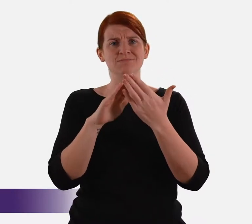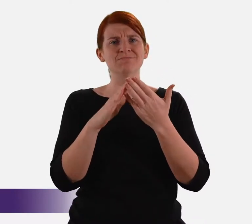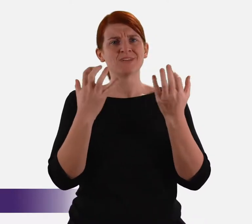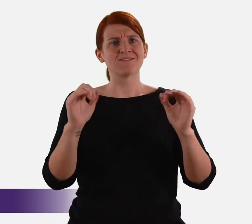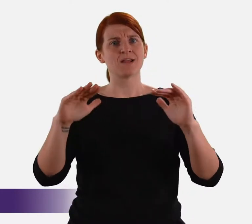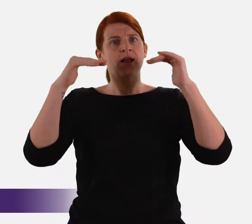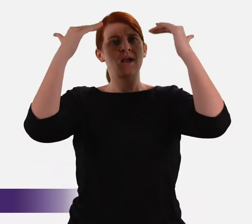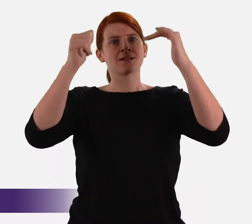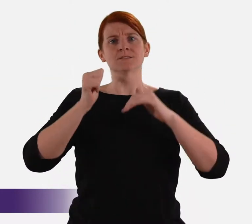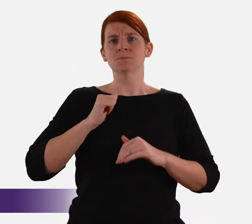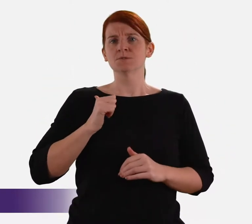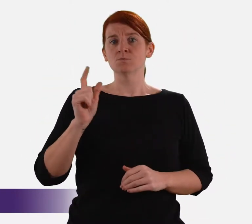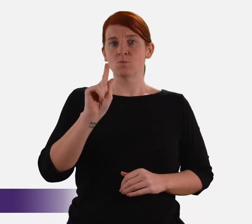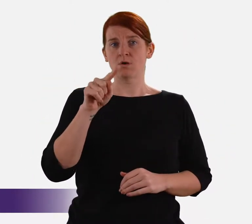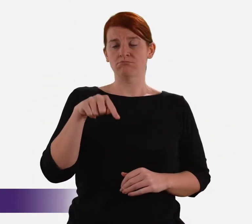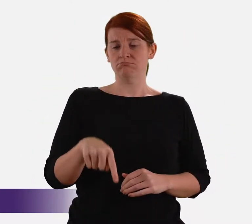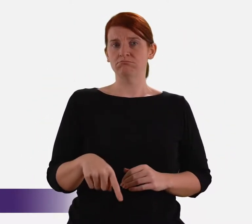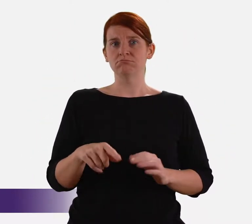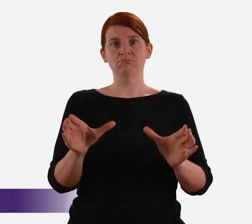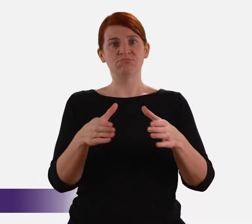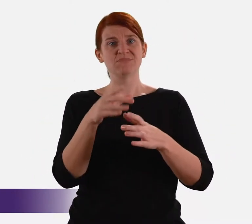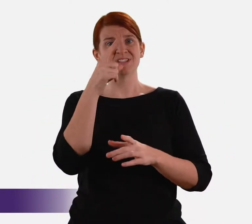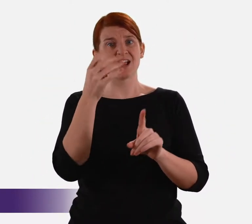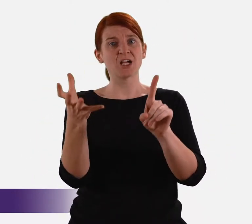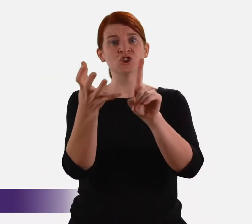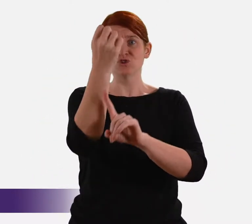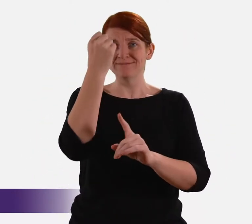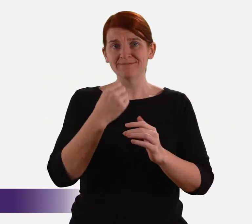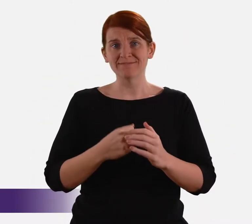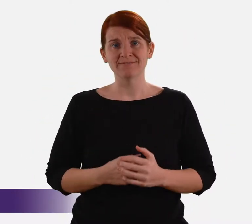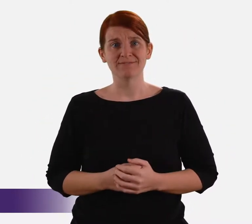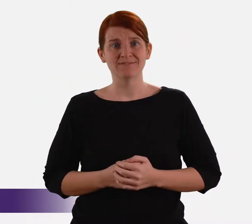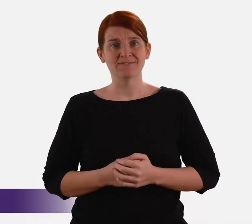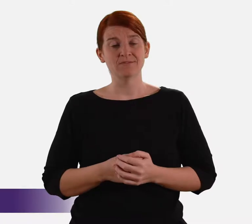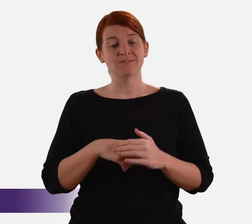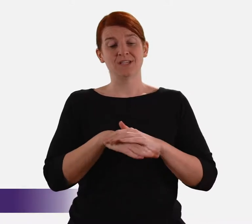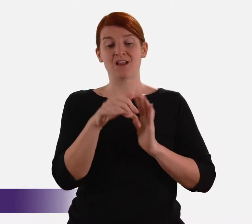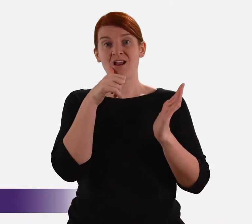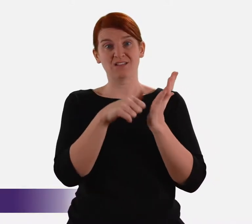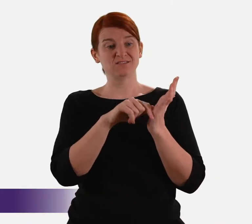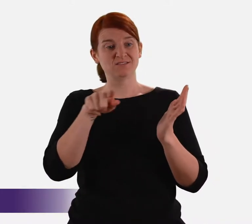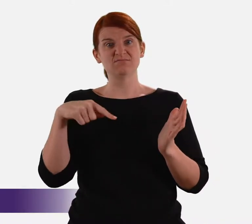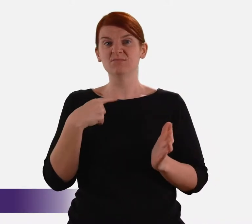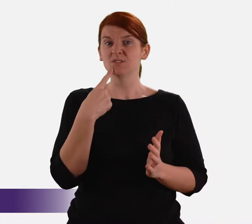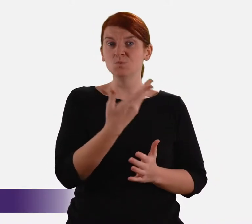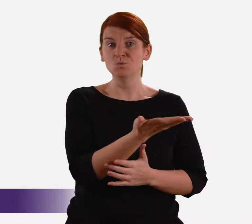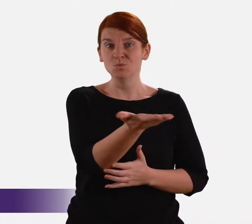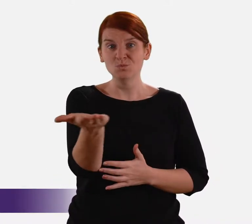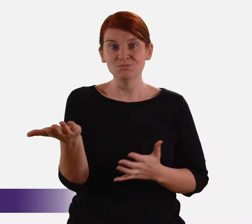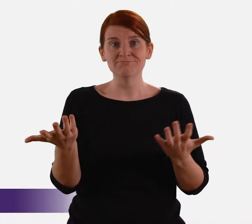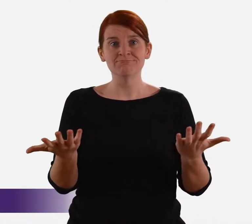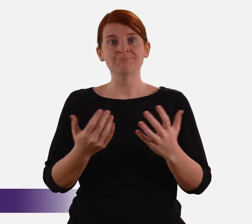have high expectations of what the Commission can achieve. As we said in the letter of invitation to you,